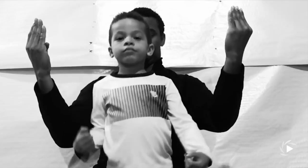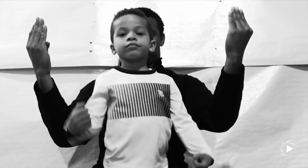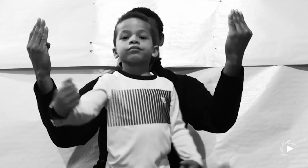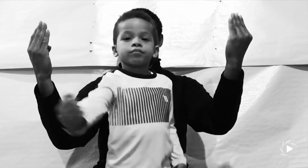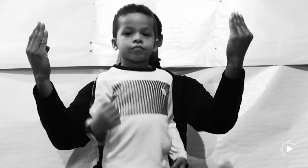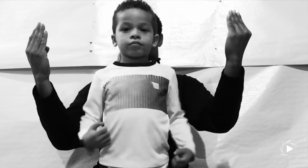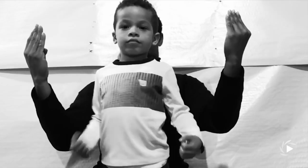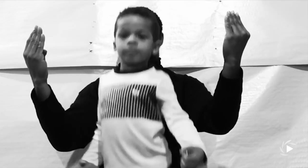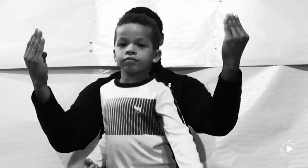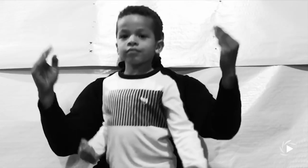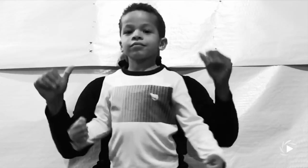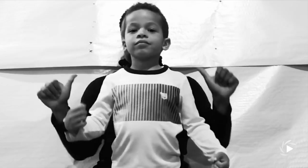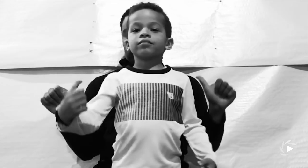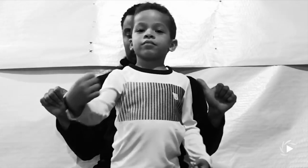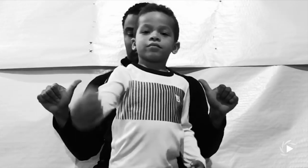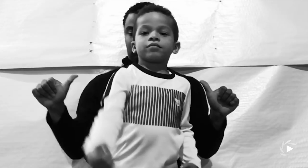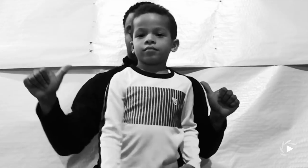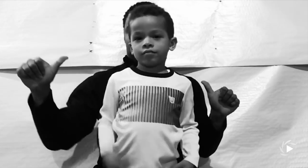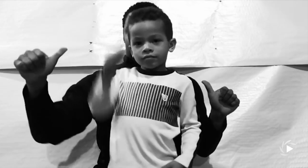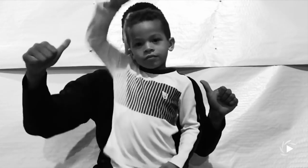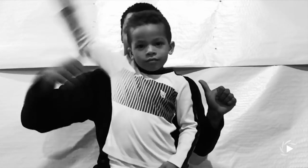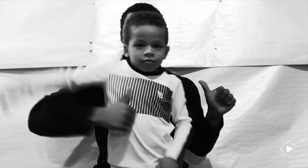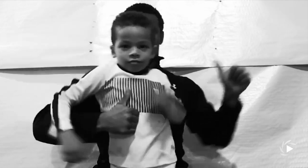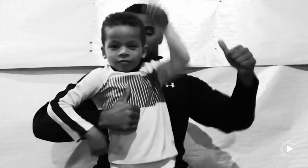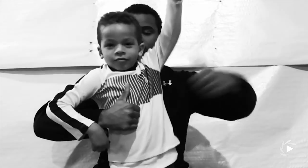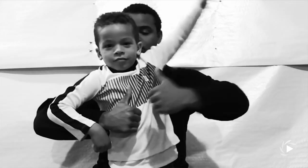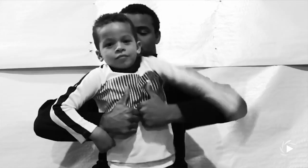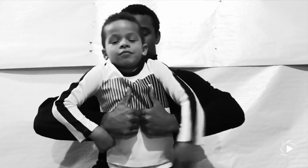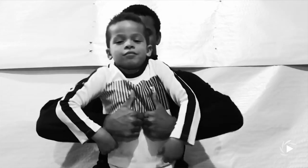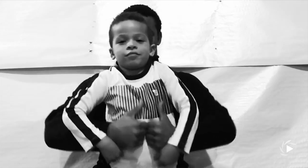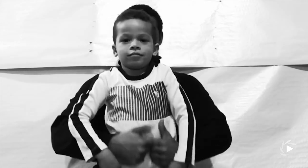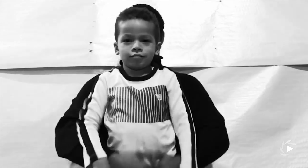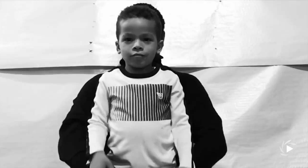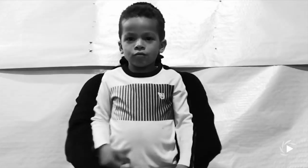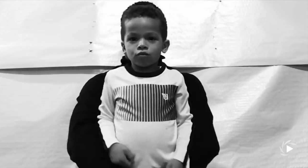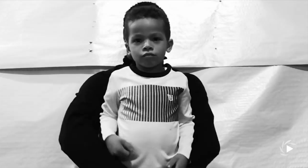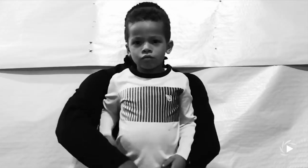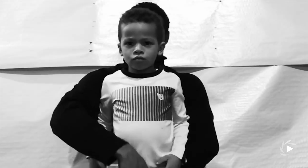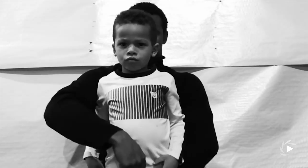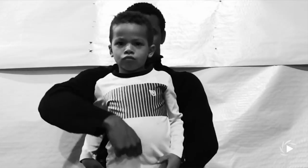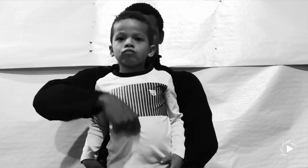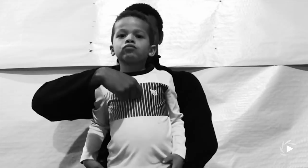I would stand behind my son with my son in front of me and so I was essentially the props for my son